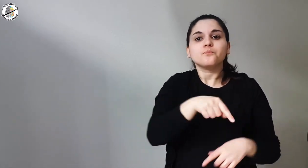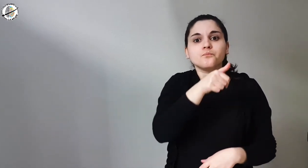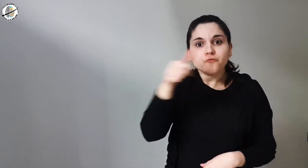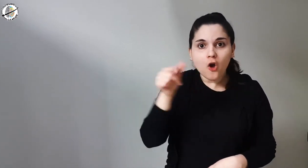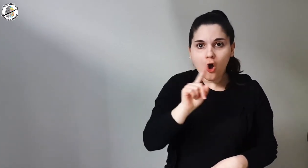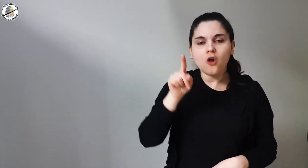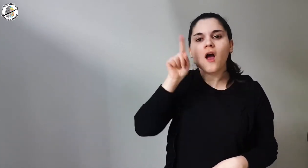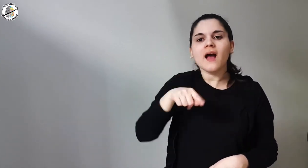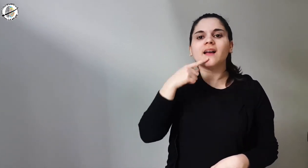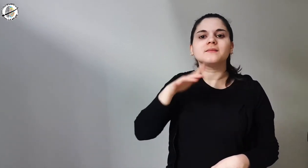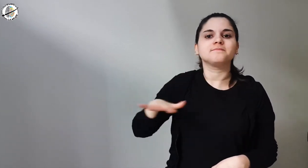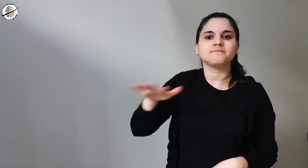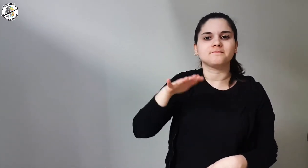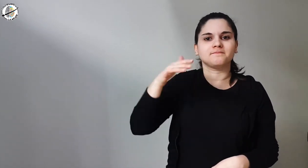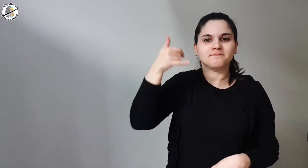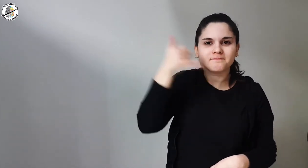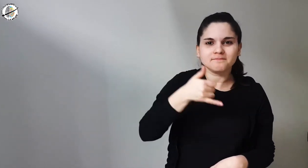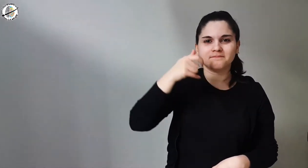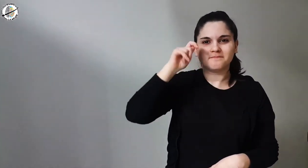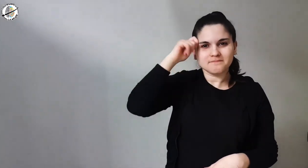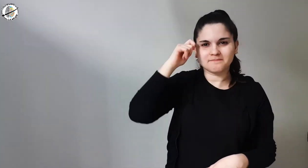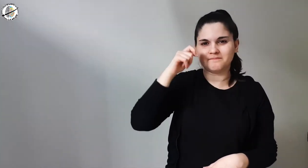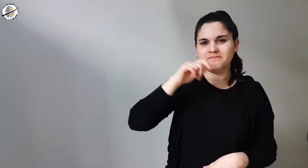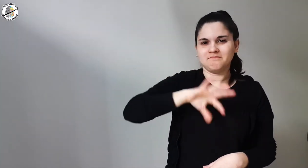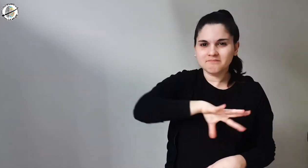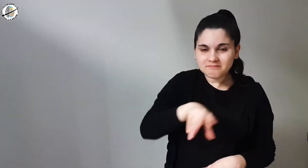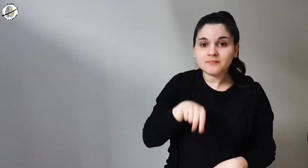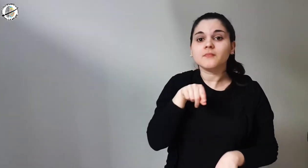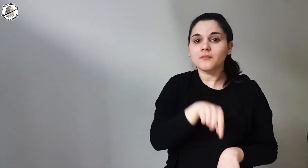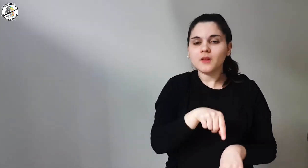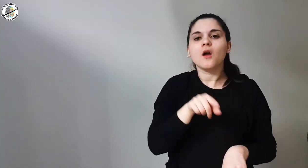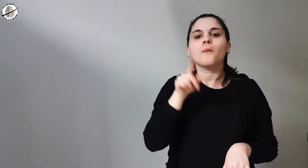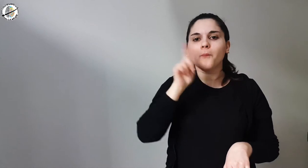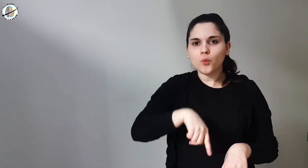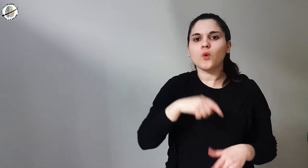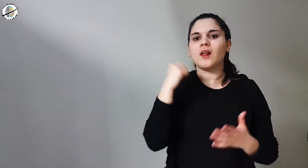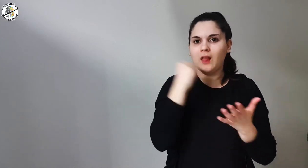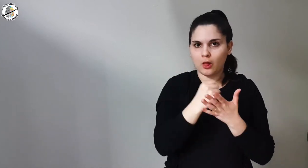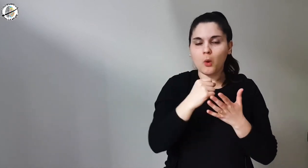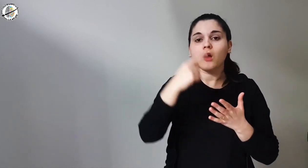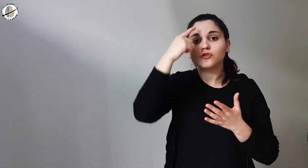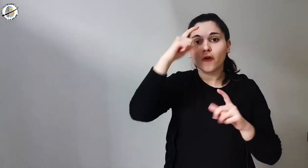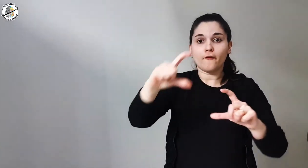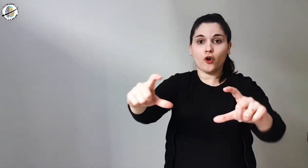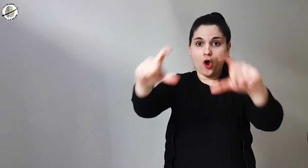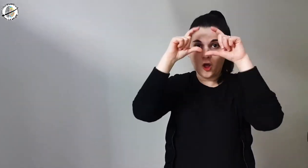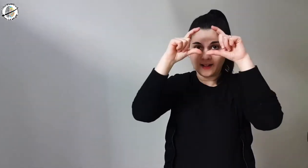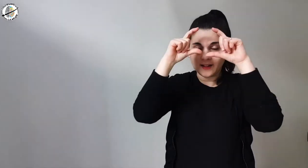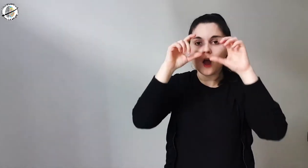Not only them, criminals were also tattooed on their foreheads